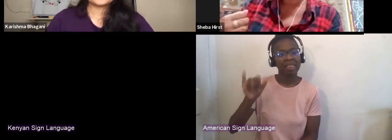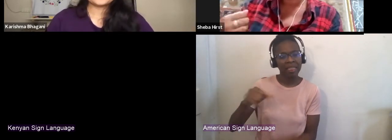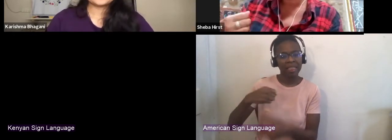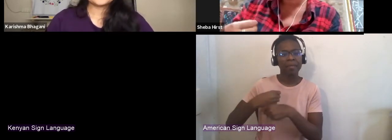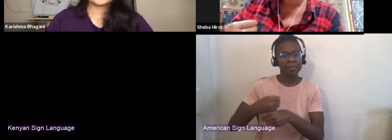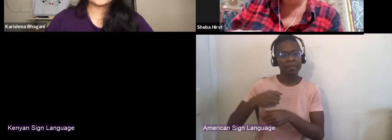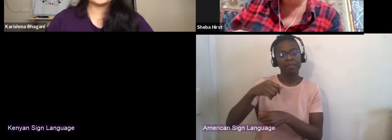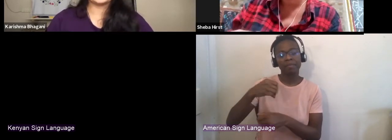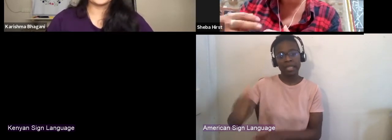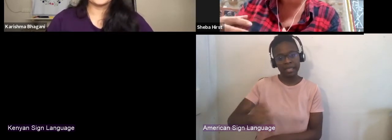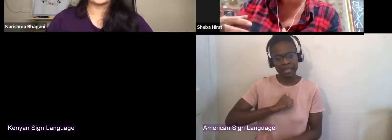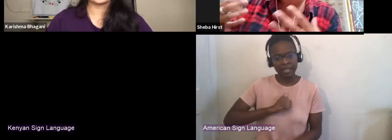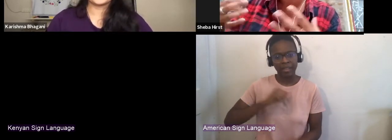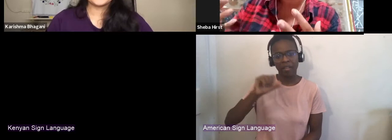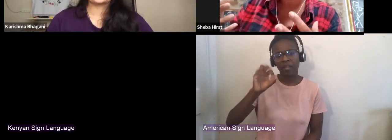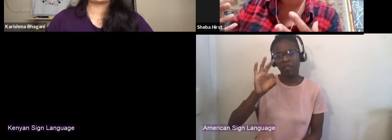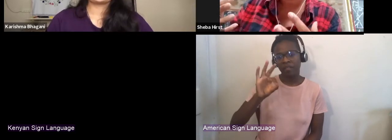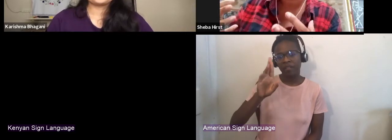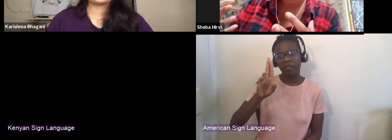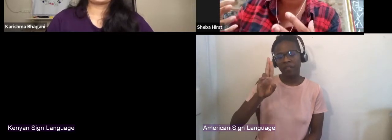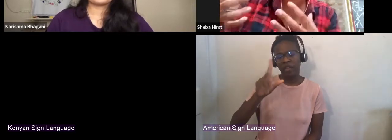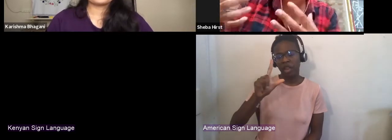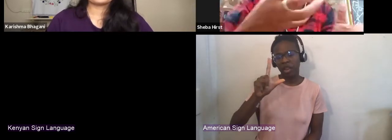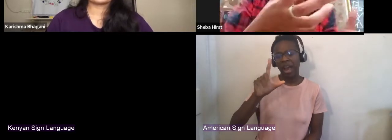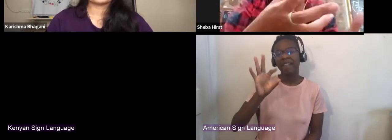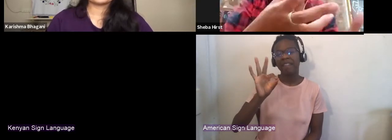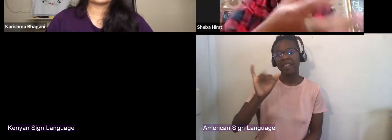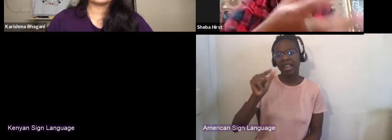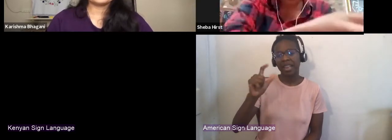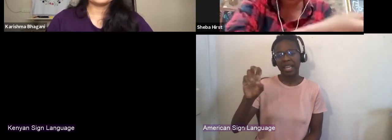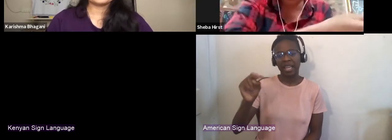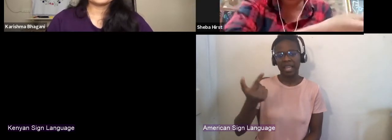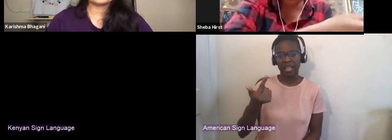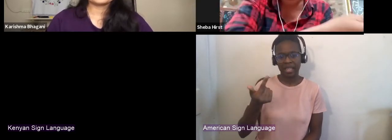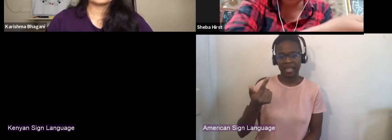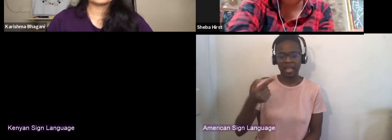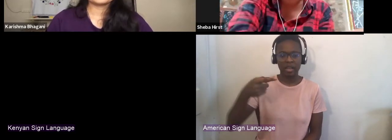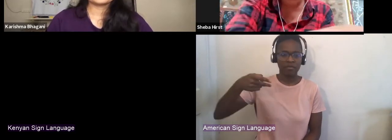that staging have to be done in this space. Only this space.